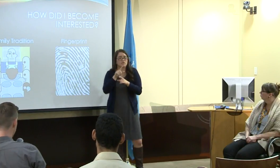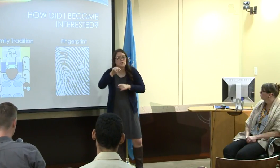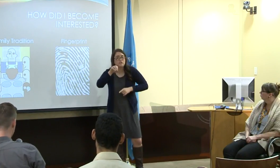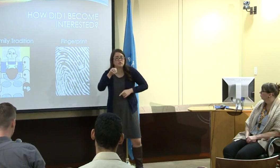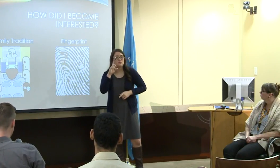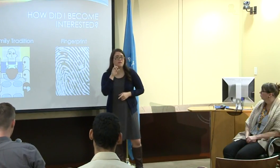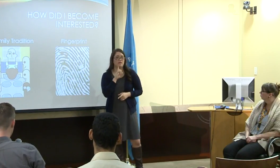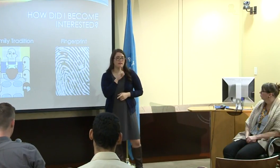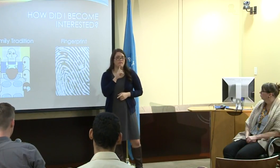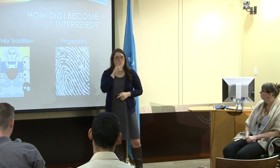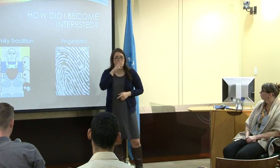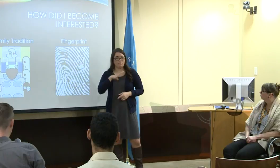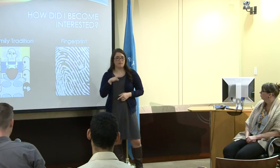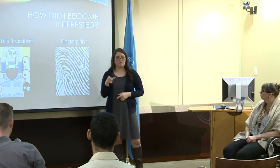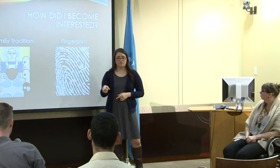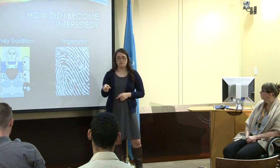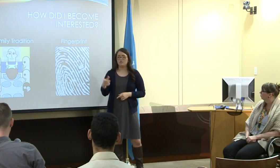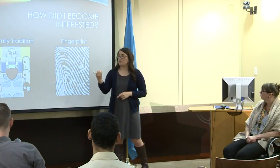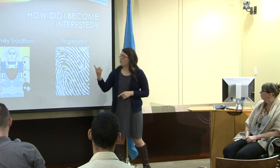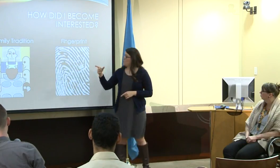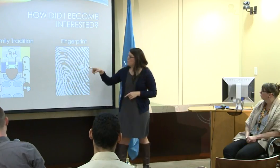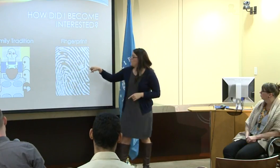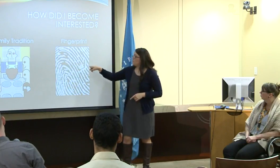And understand her as a deaf woman.